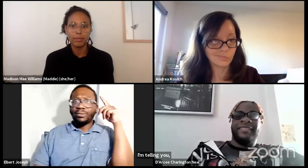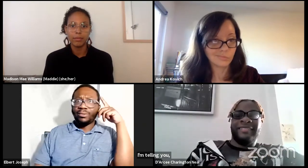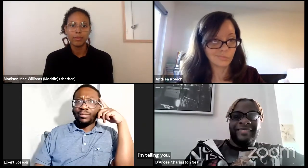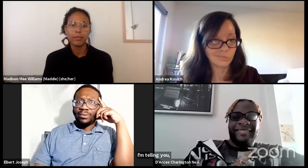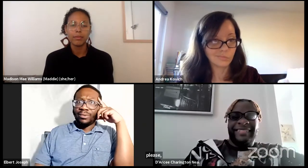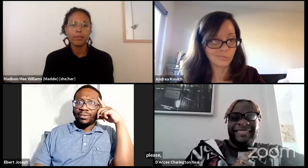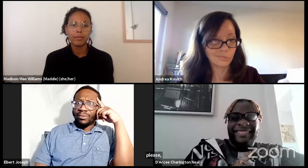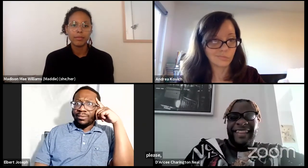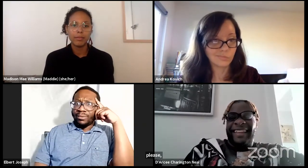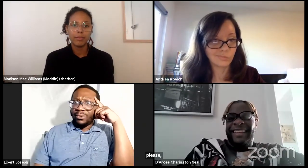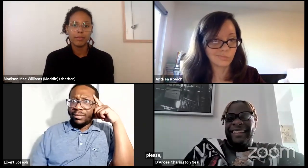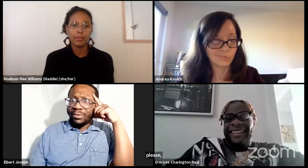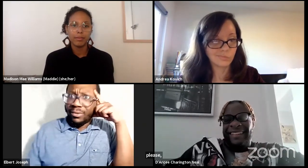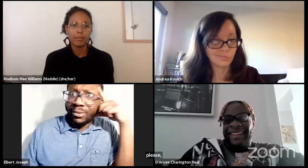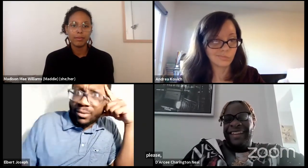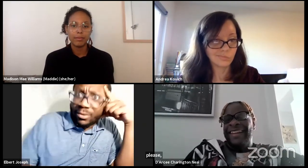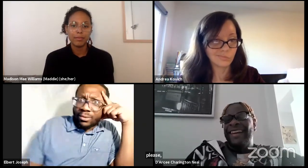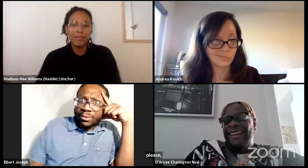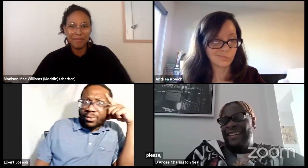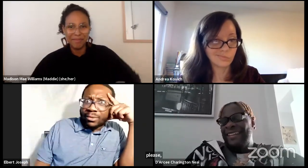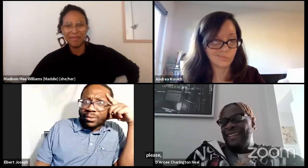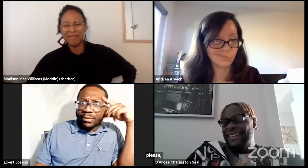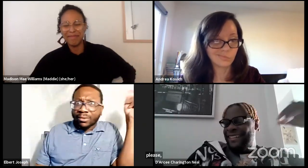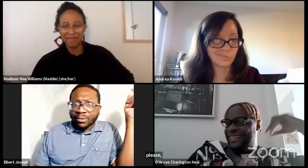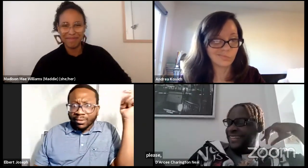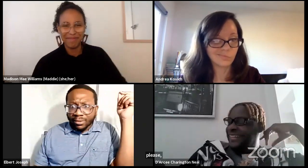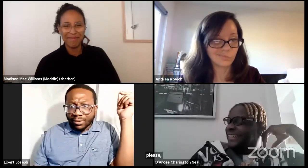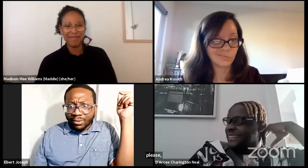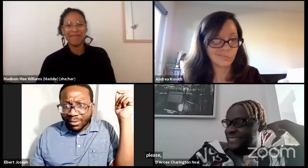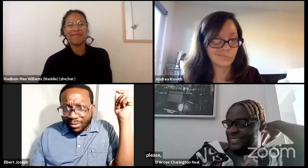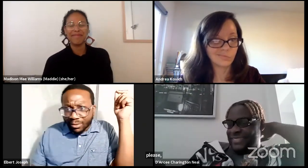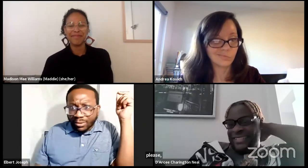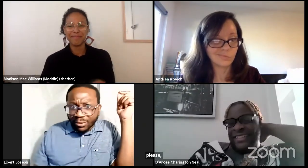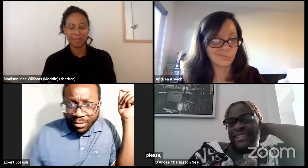let me, not get on my soap box, but that's what I have to say.